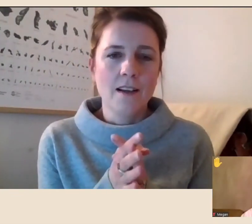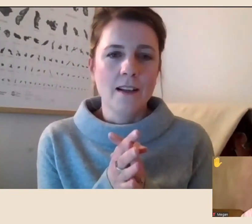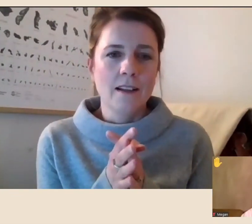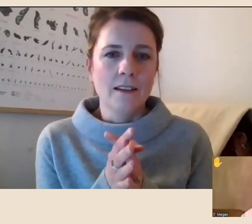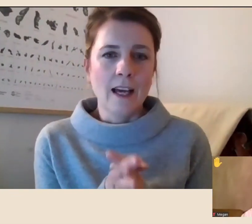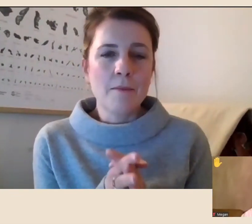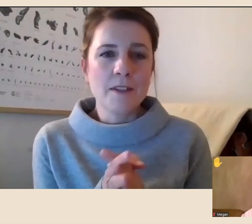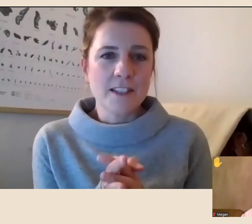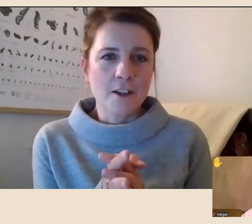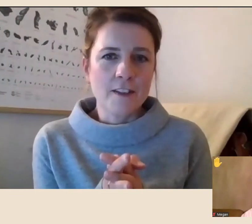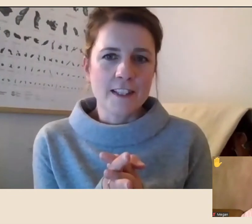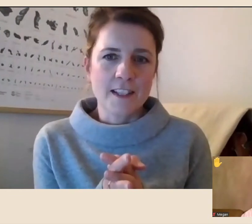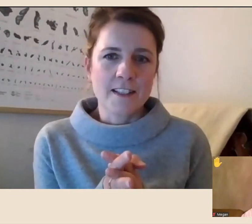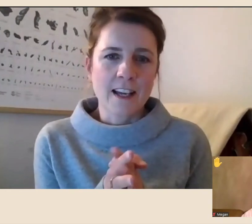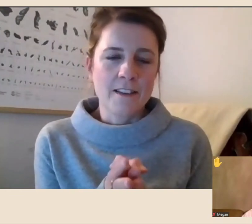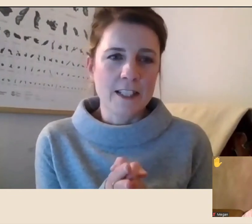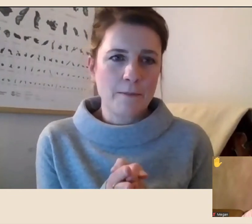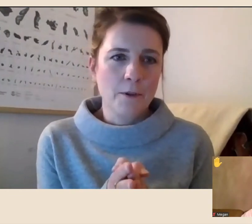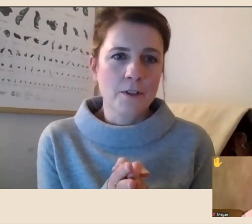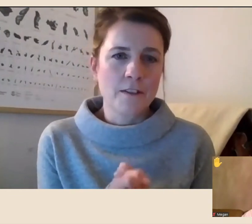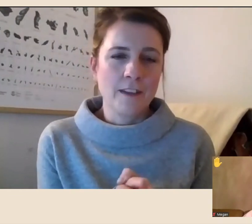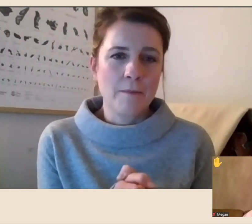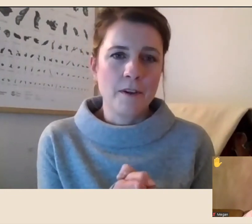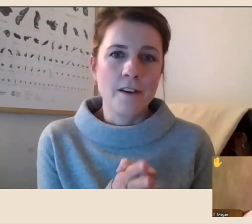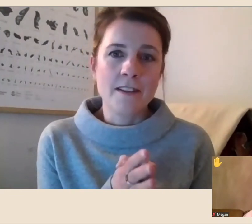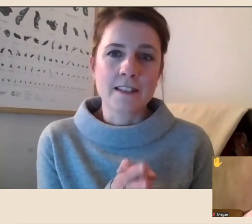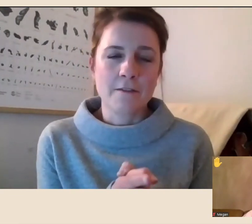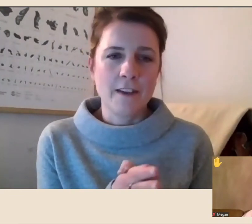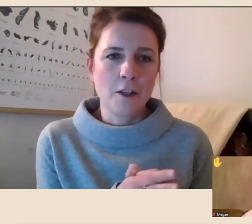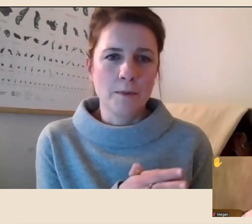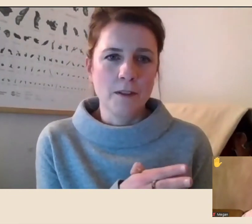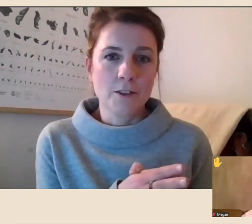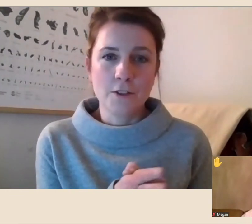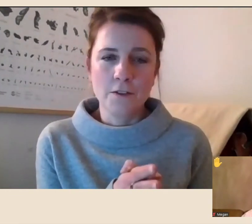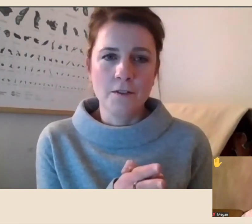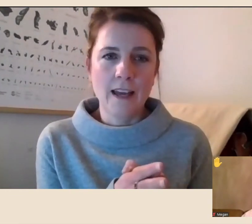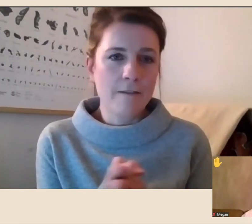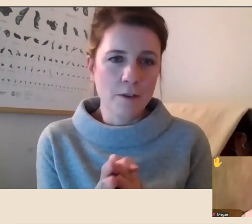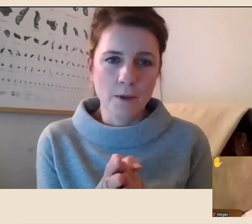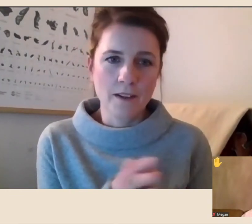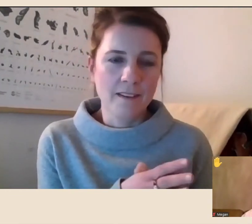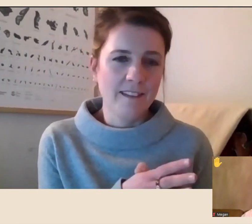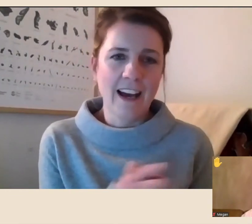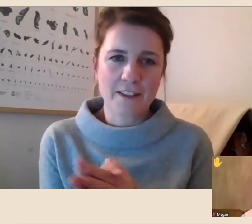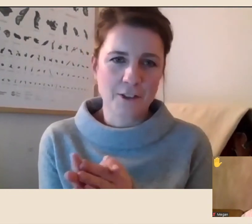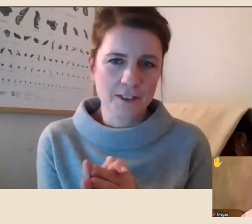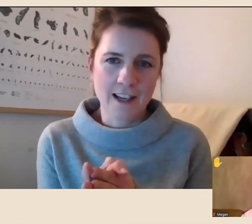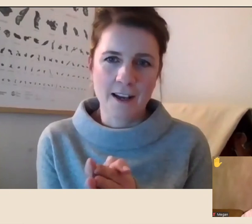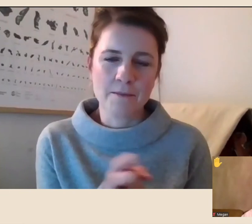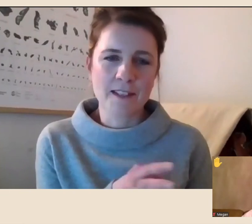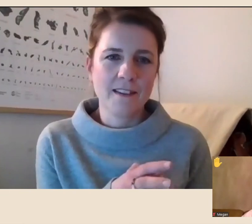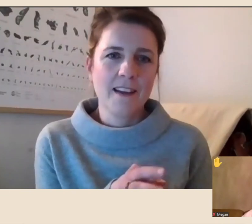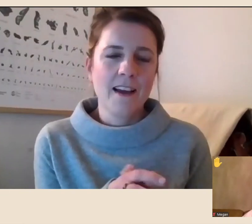library services and the support of librarians is available to everyone at all times,